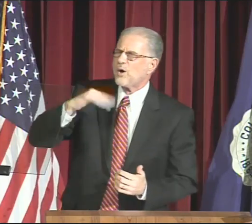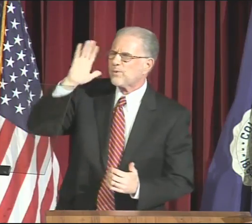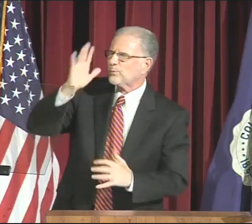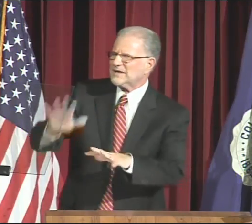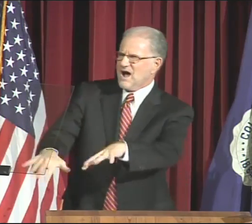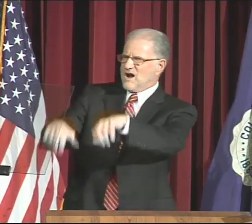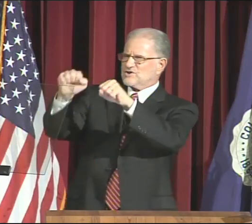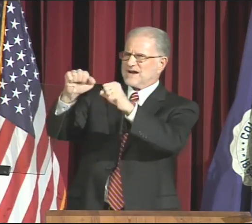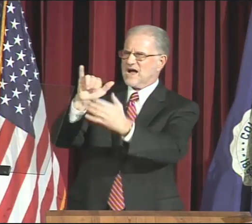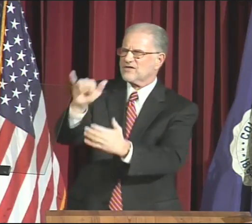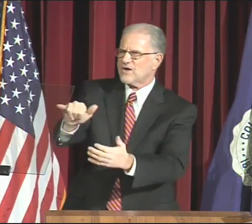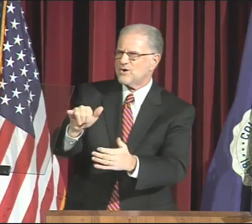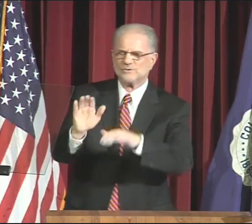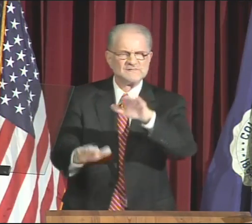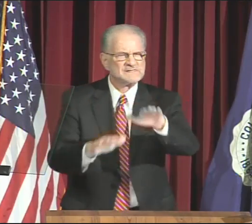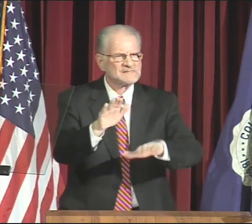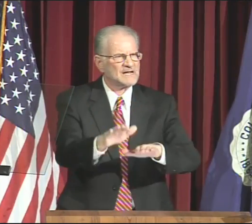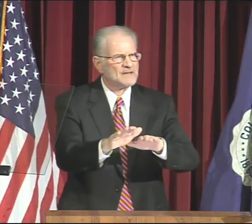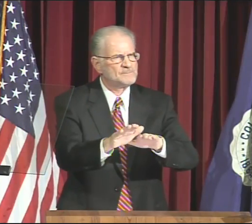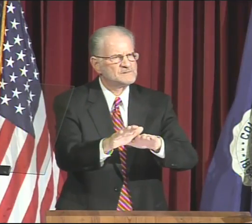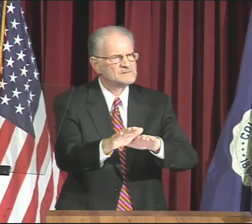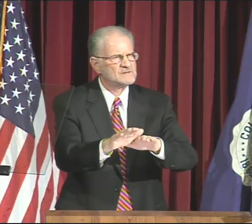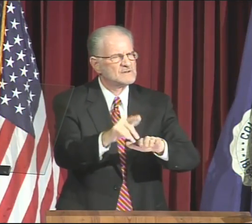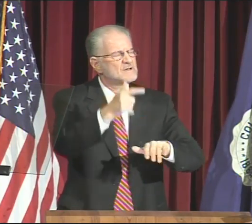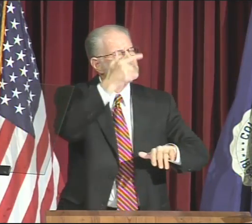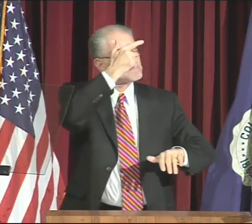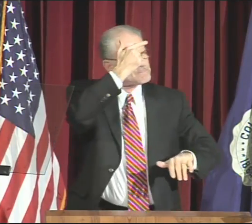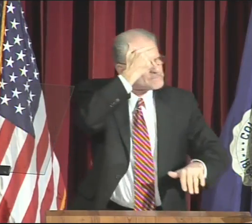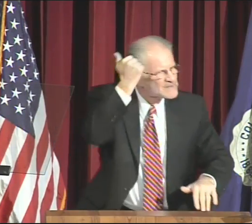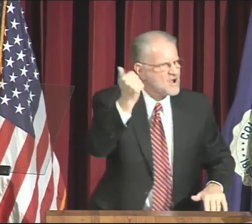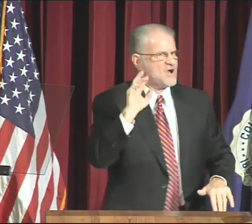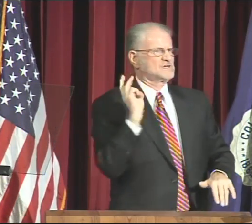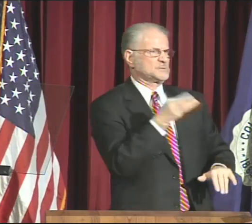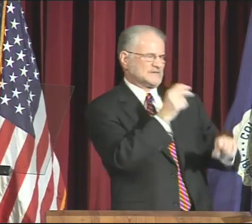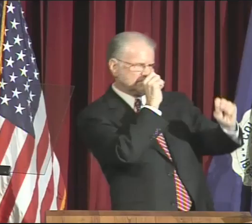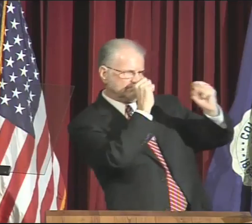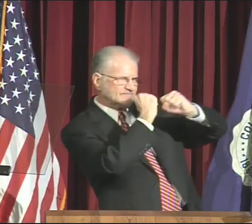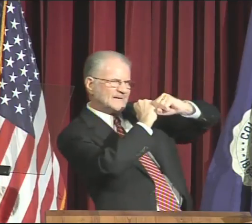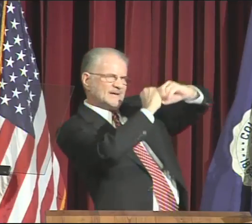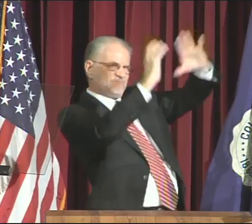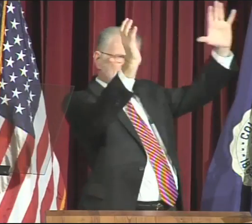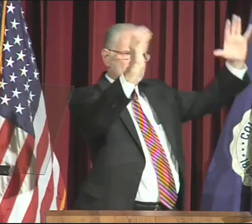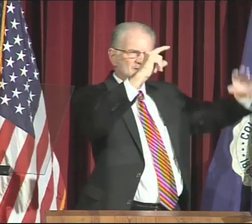Why will we undertake these steps?